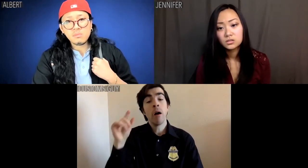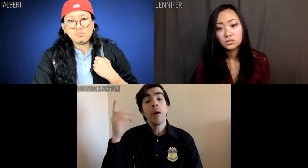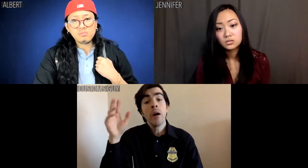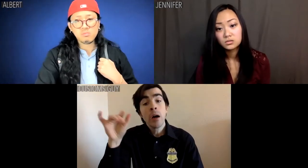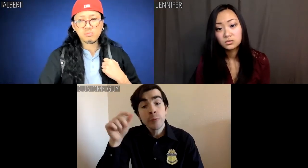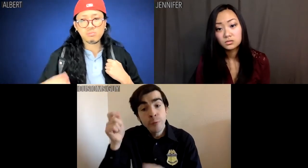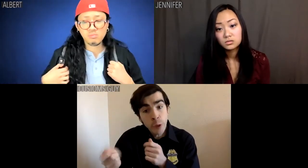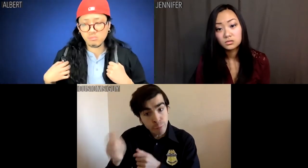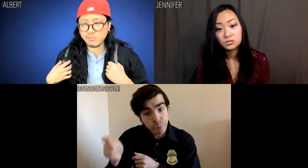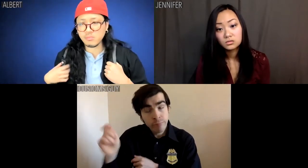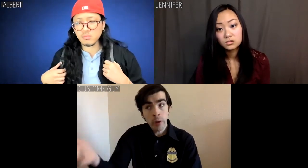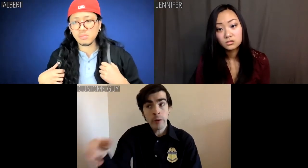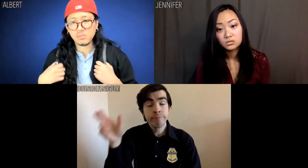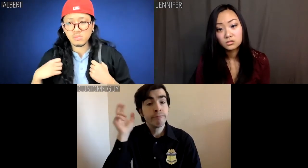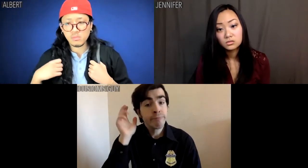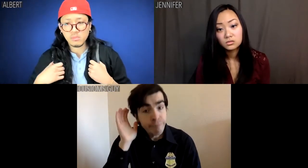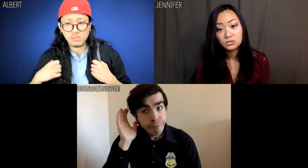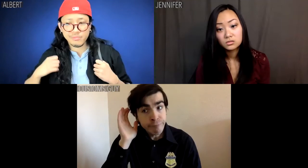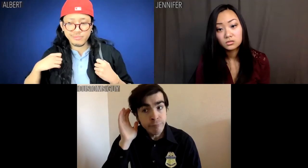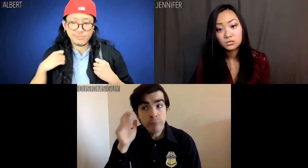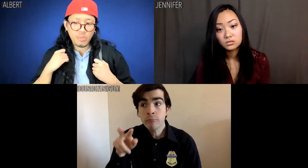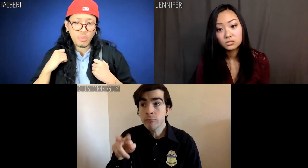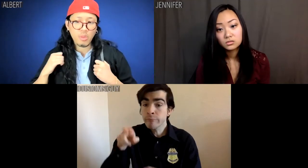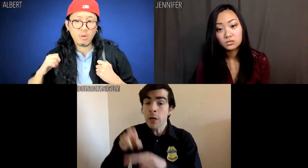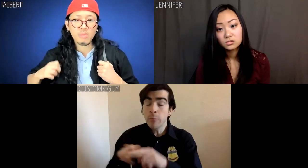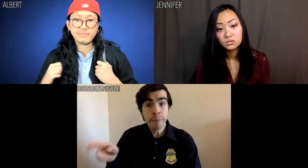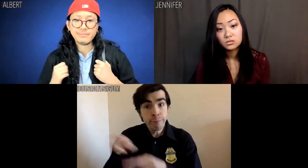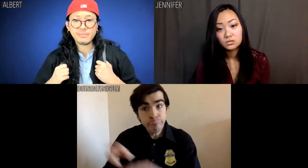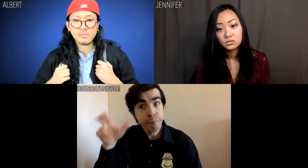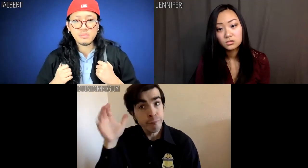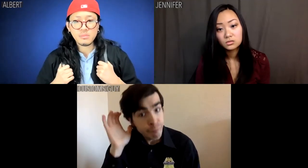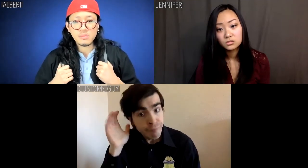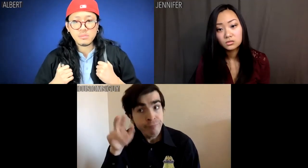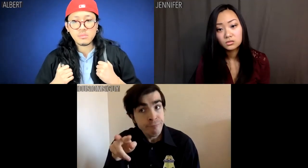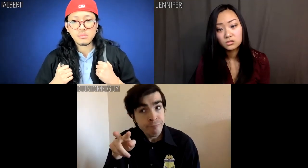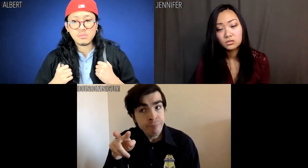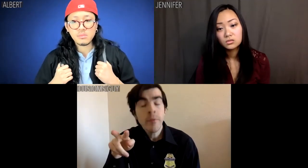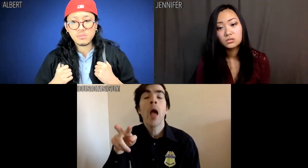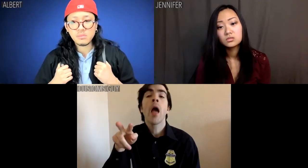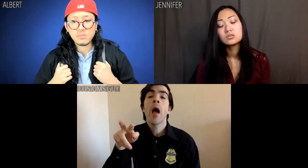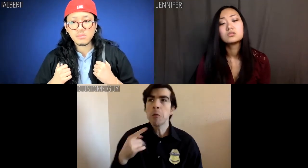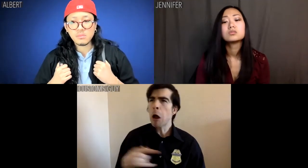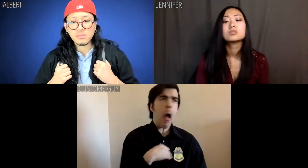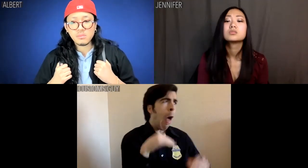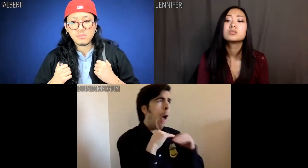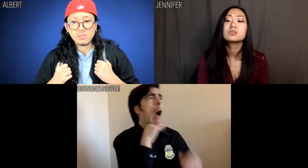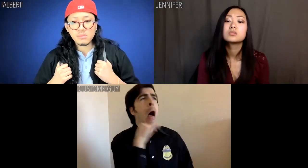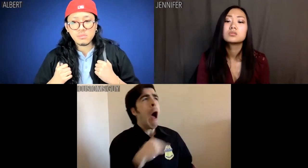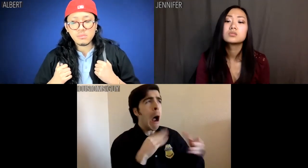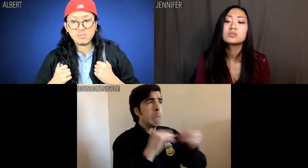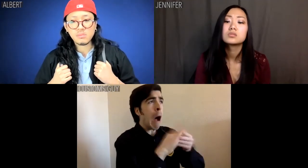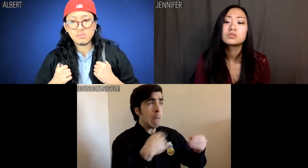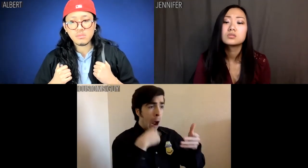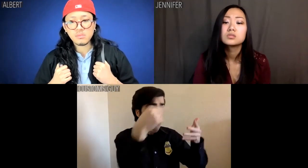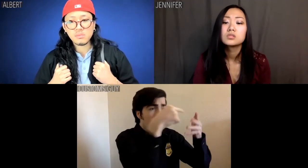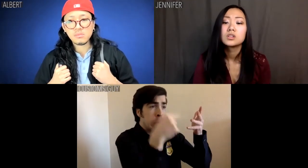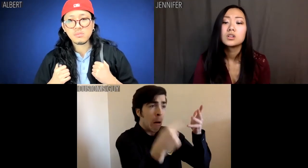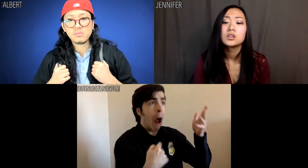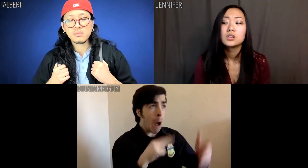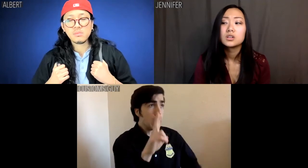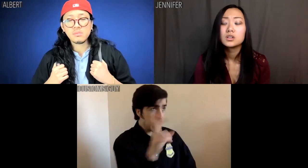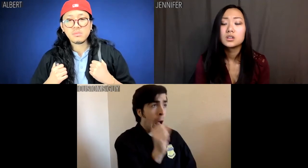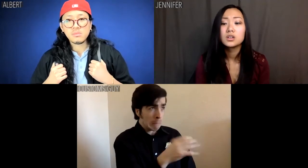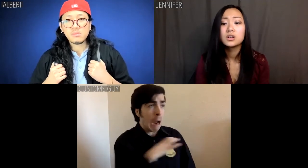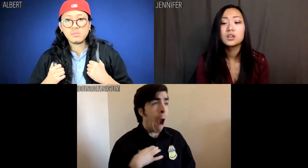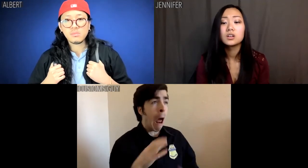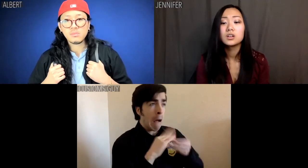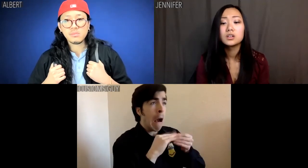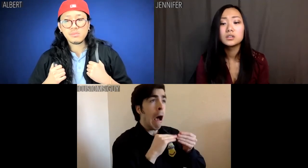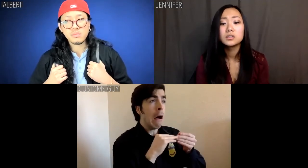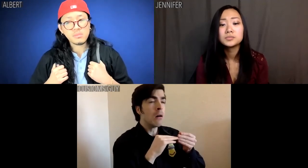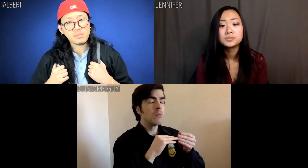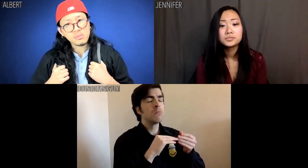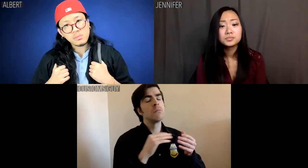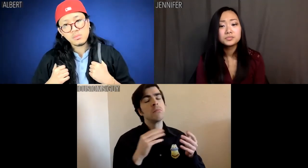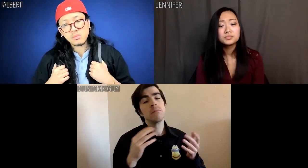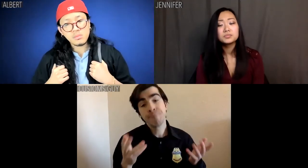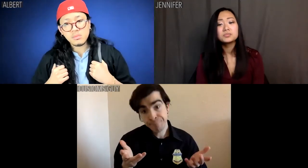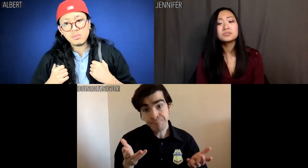until the judge hears your cocked up fabulation,